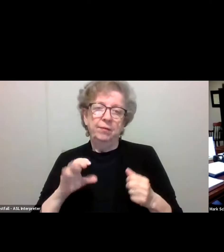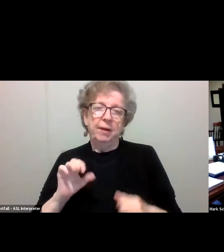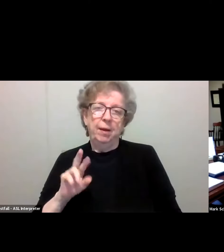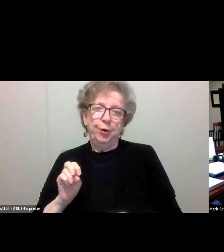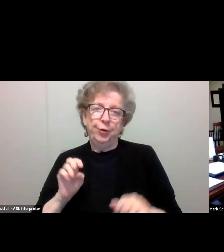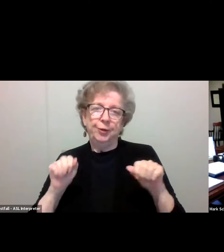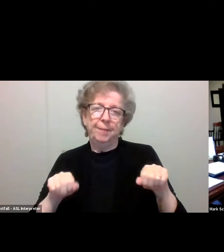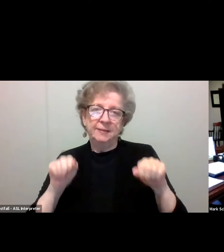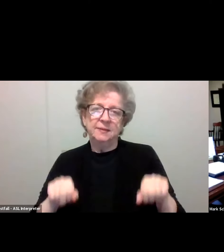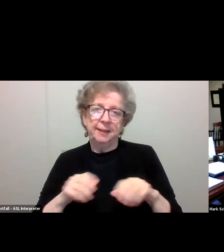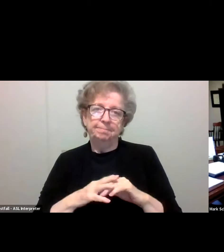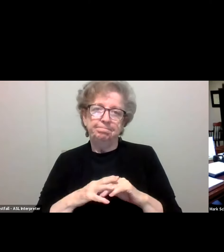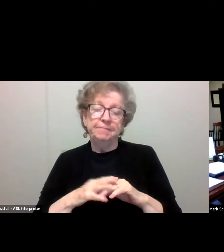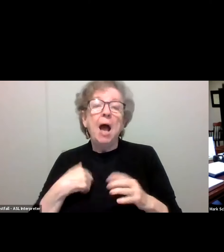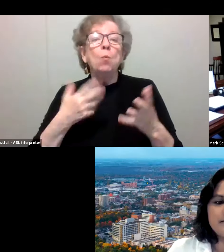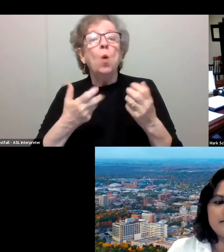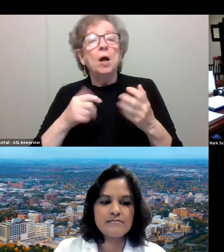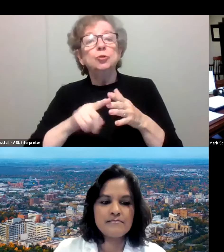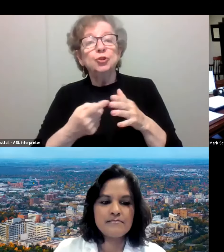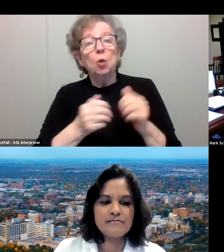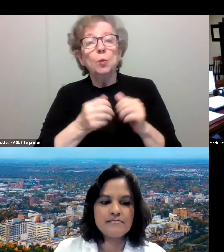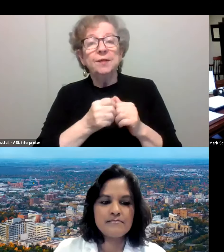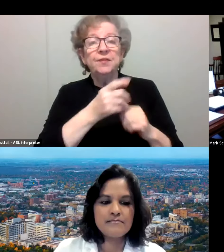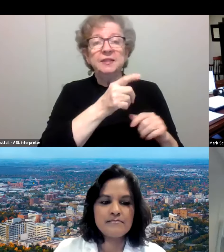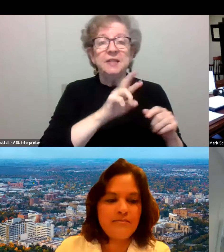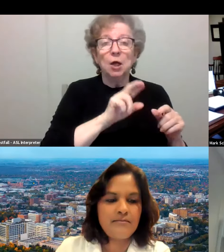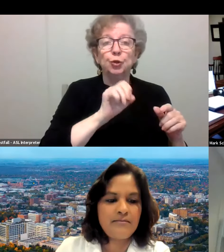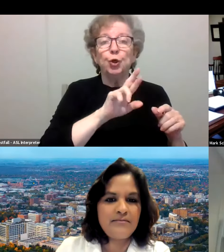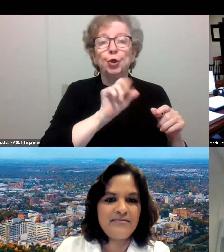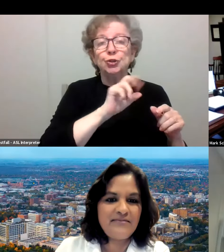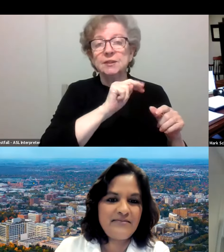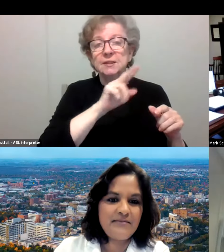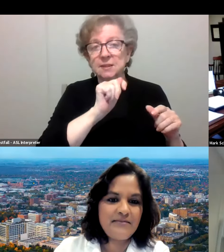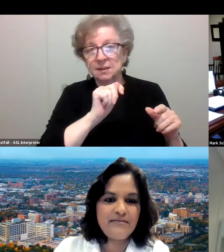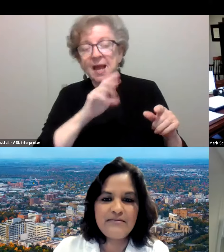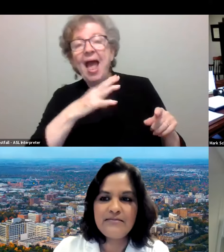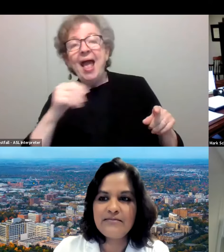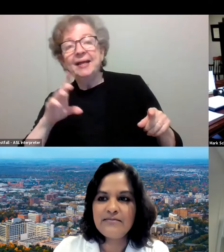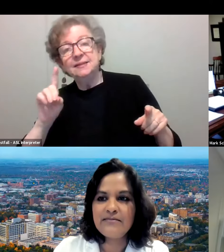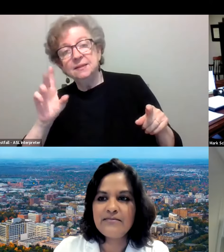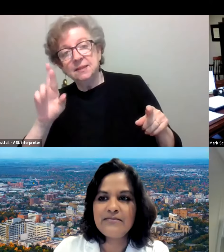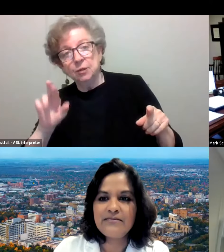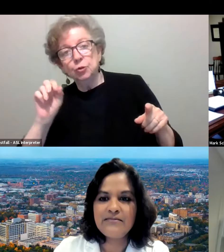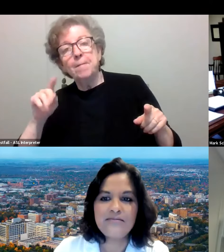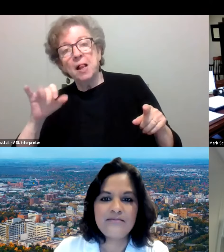I'd like to begin our discussions today with doctor Ernst to Dr. Malani, to discuss the current campus conditions.